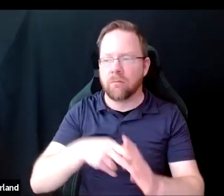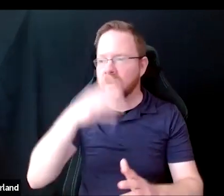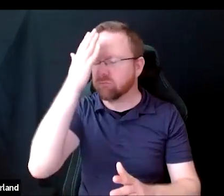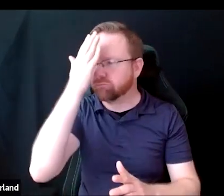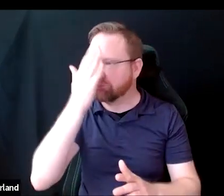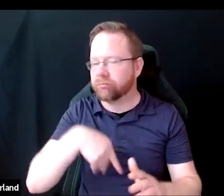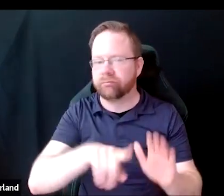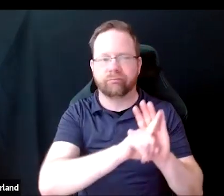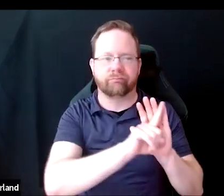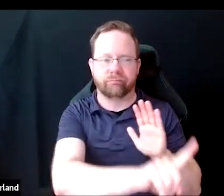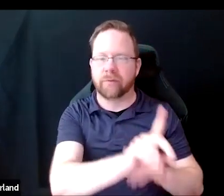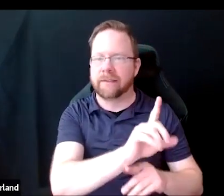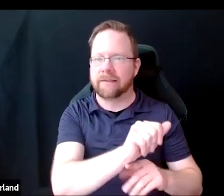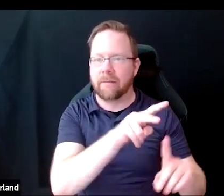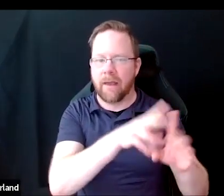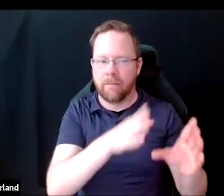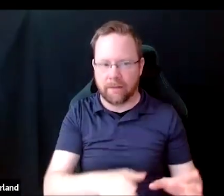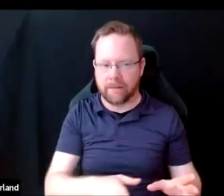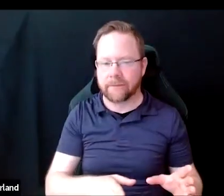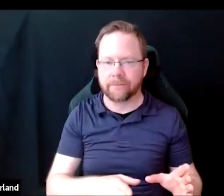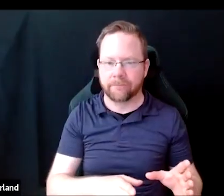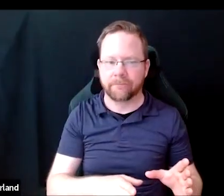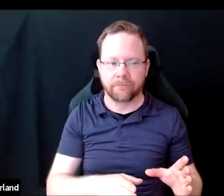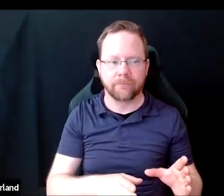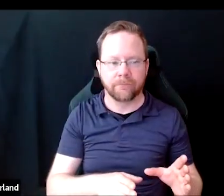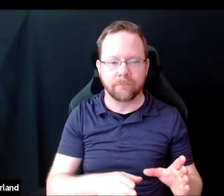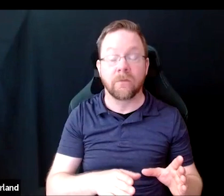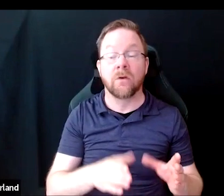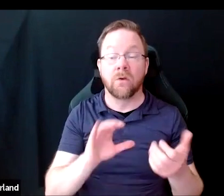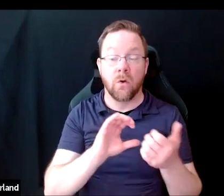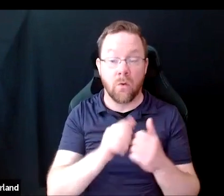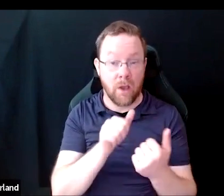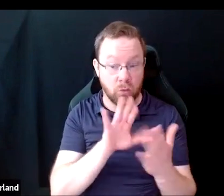disabled applicants. To address these challenges, we're recommending